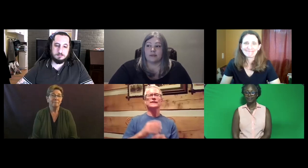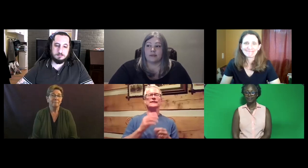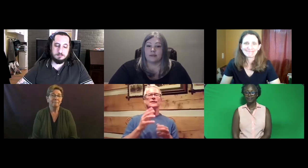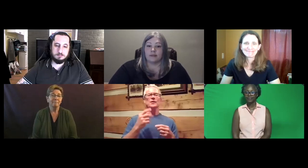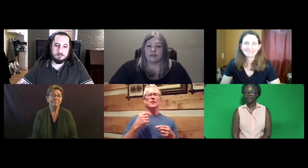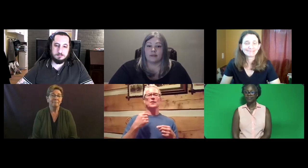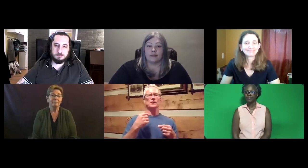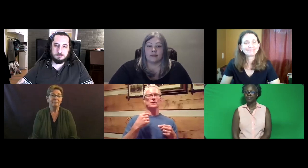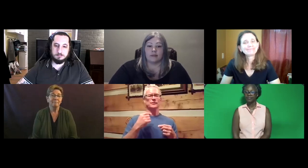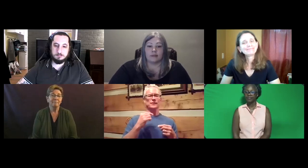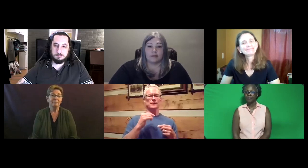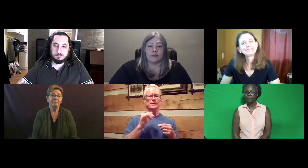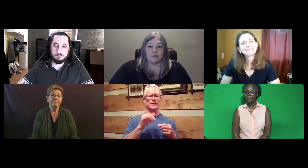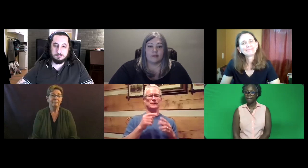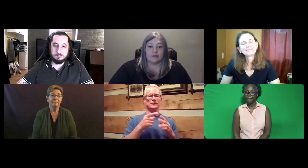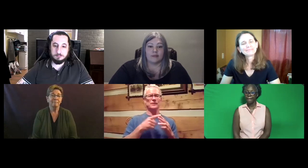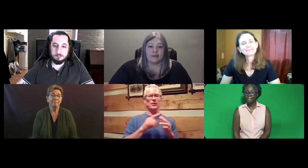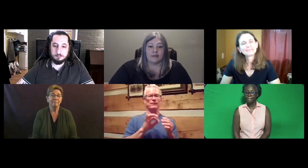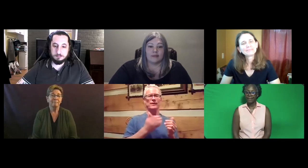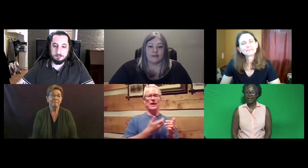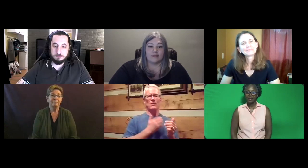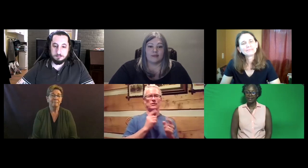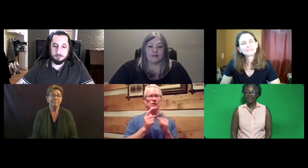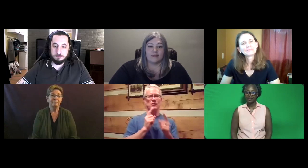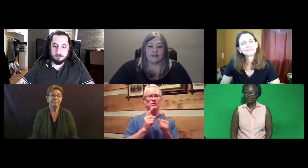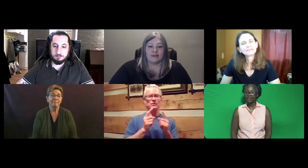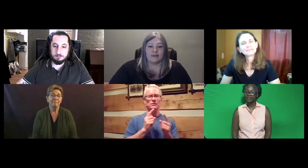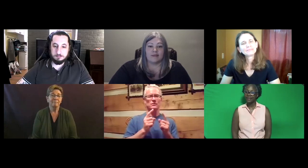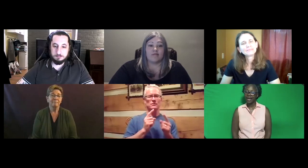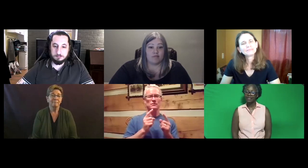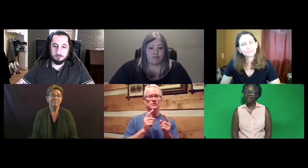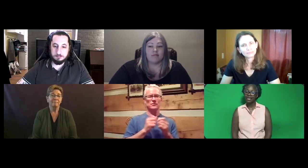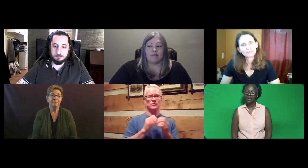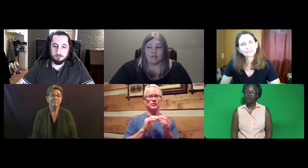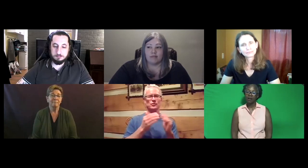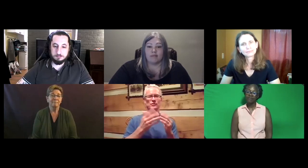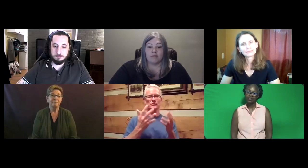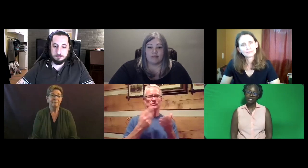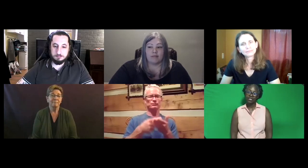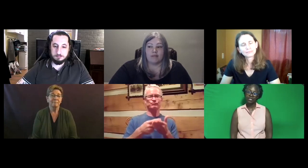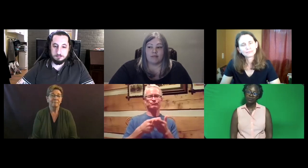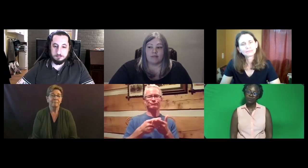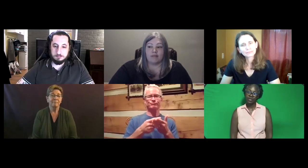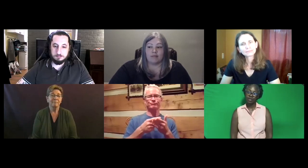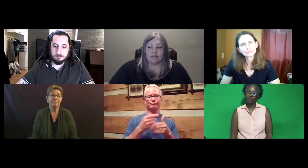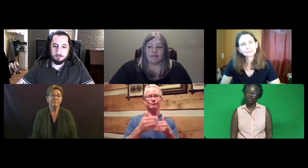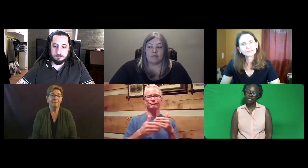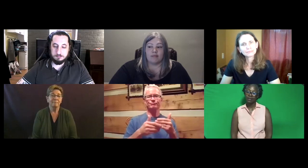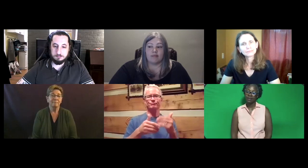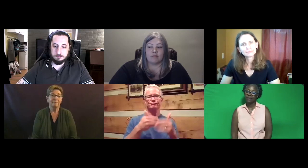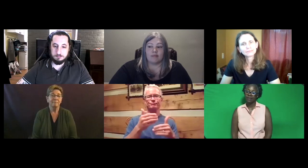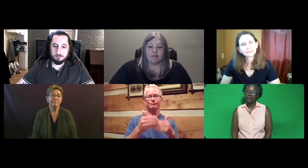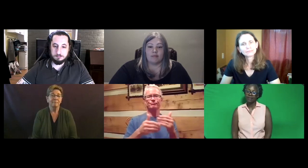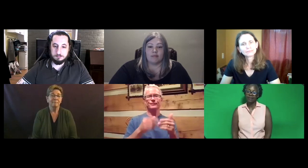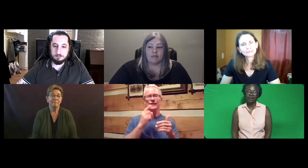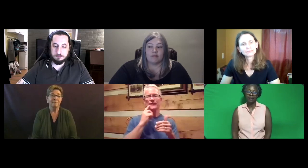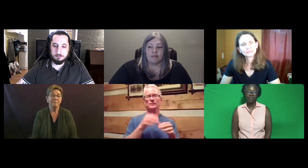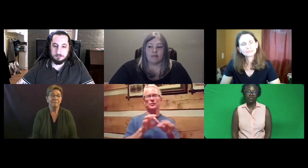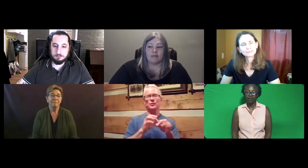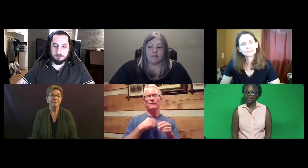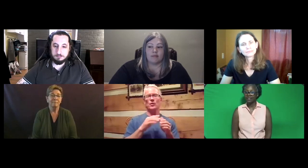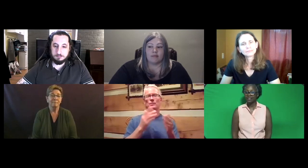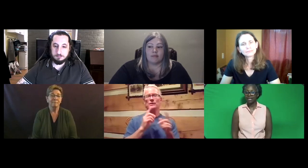Cliff: At the beginning of our conversation with the community, we started this discussion.